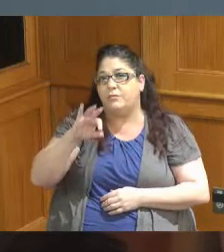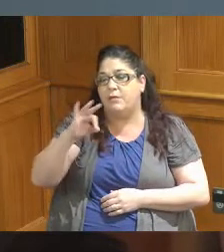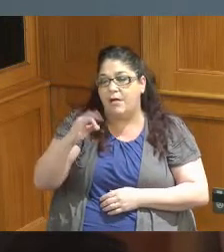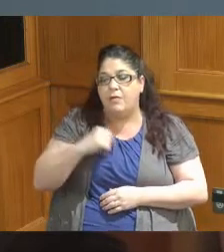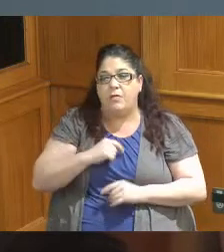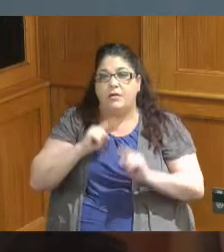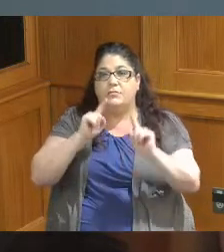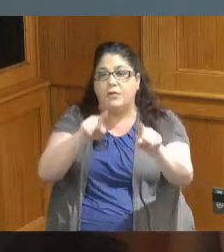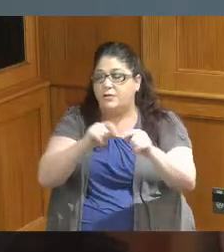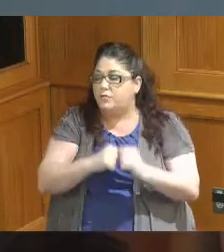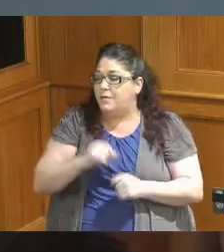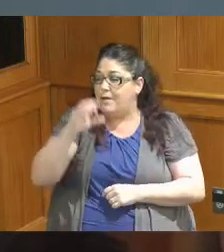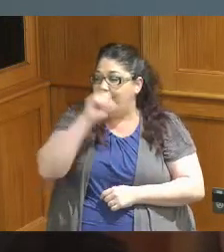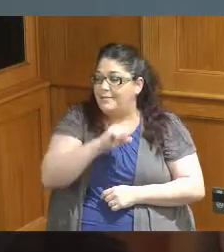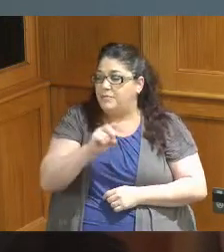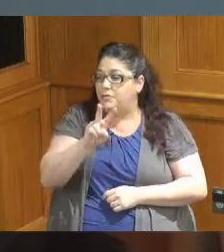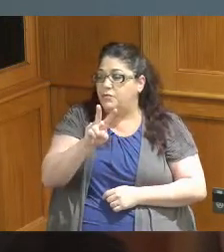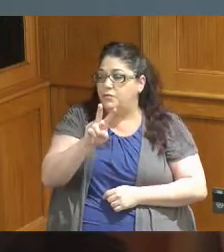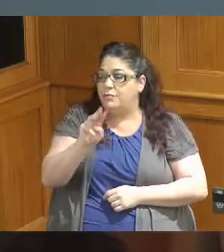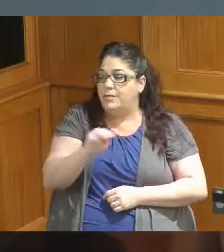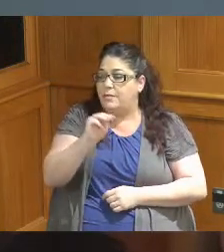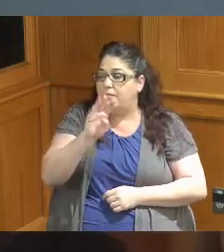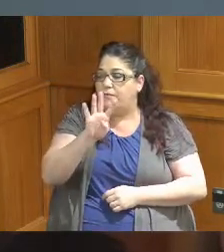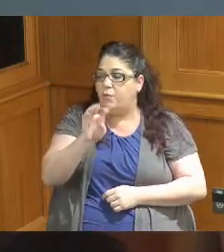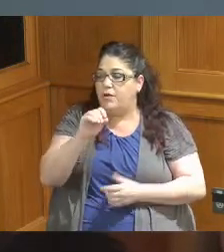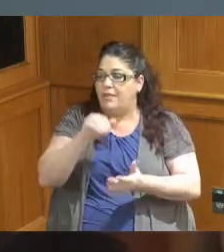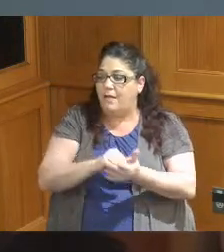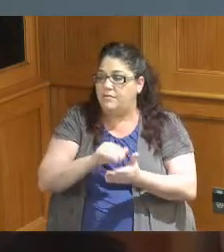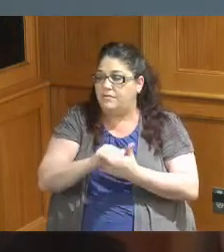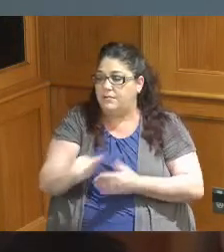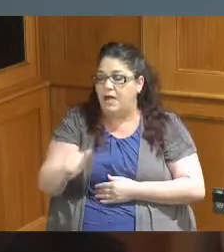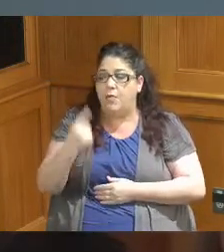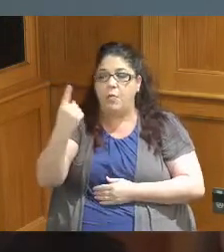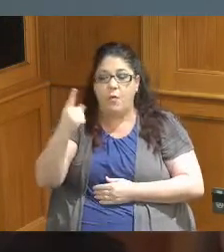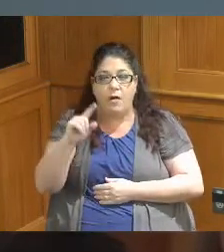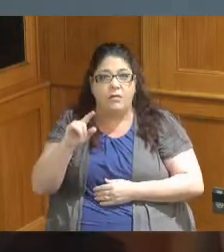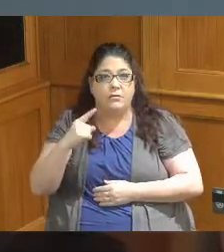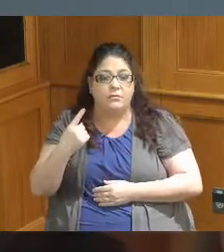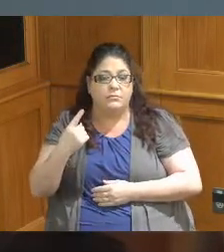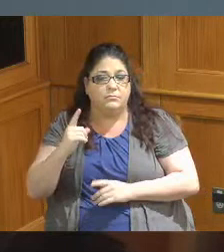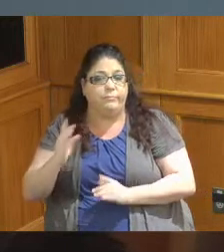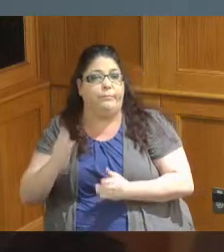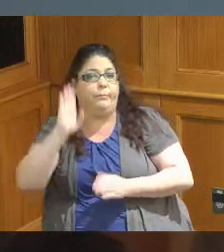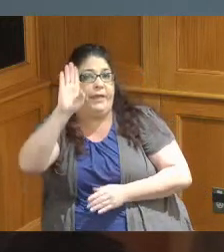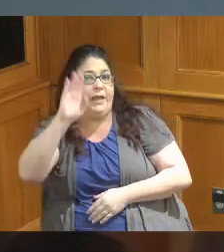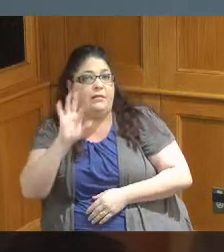thousand dollars we had a low bid a successful low bid of 1 million nine hundred twenty nine